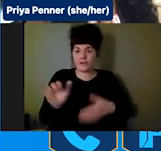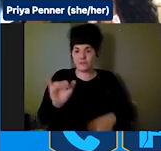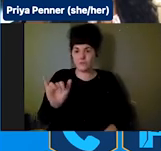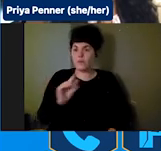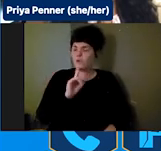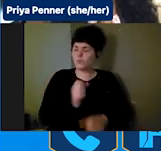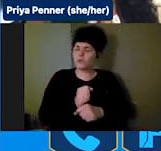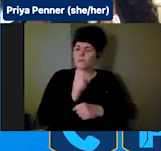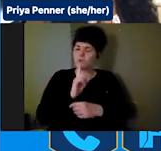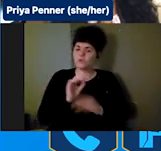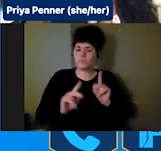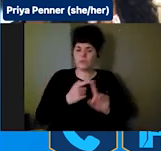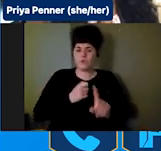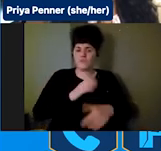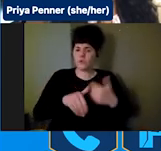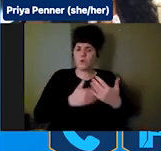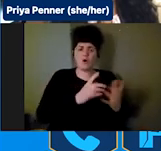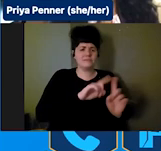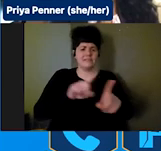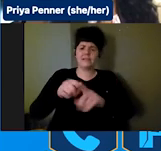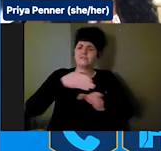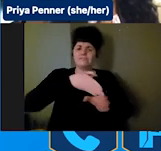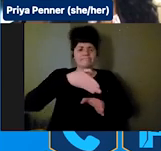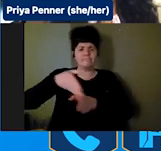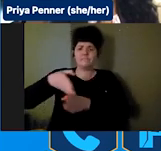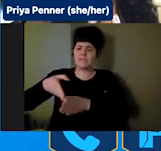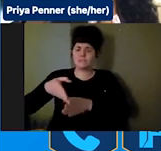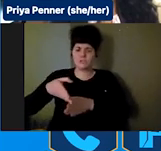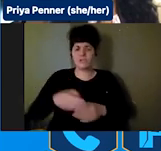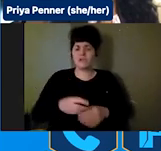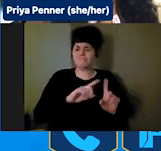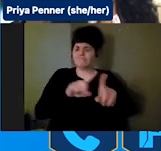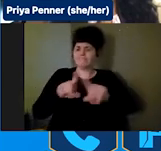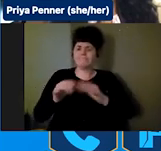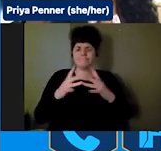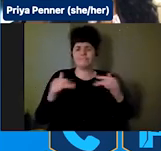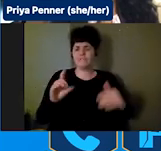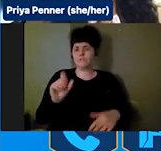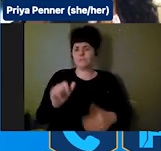people from all second source across disability are involved in all aspects in our local